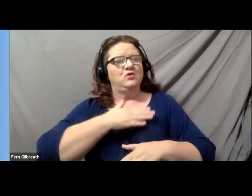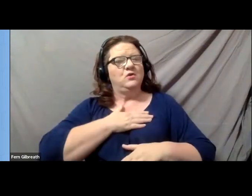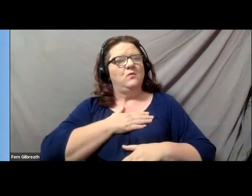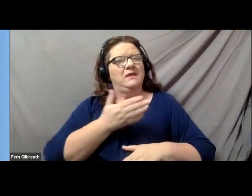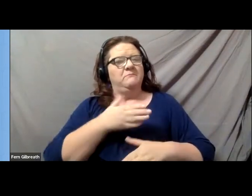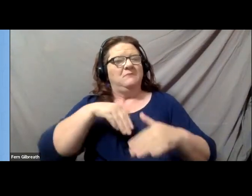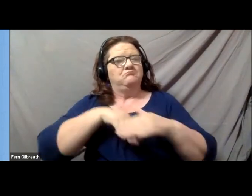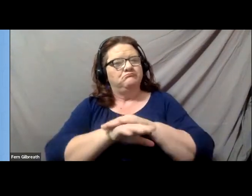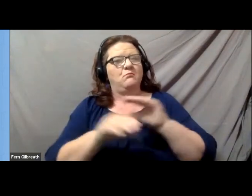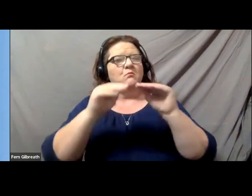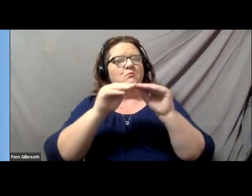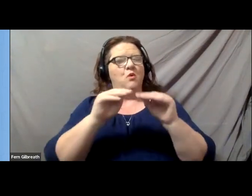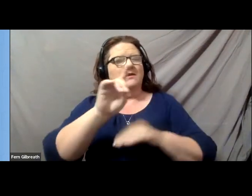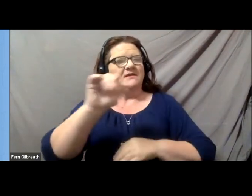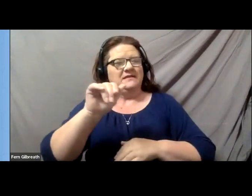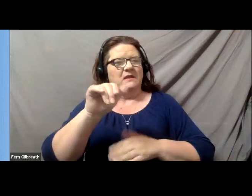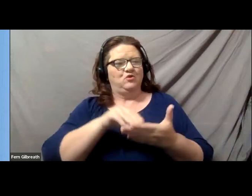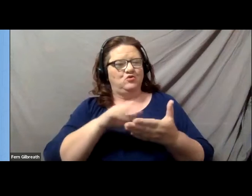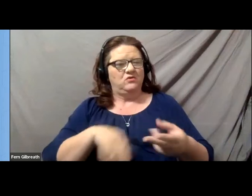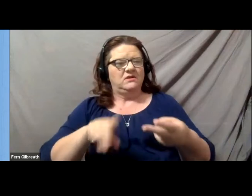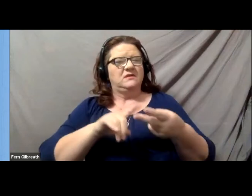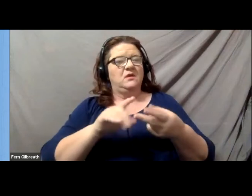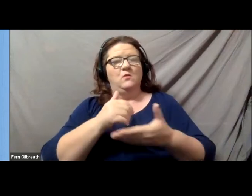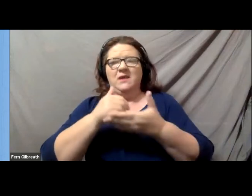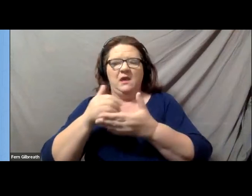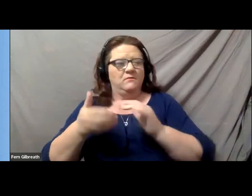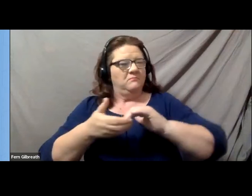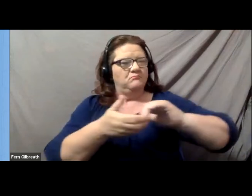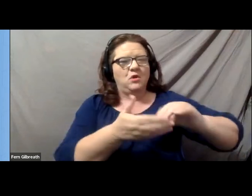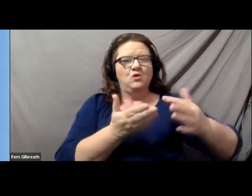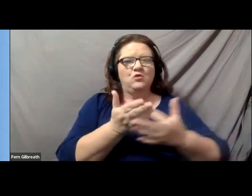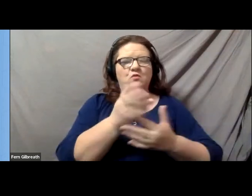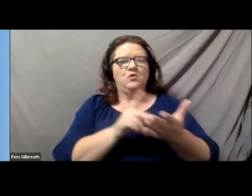we help them get through our programs like all of our students so that they can then leave